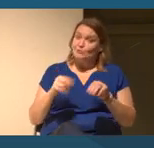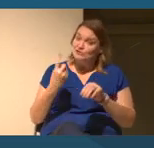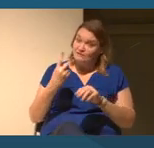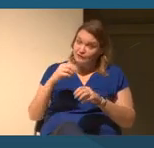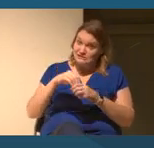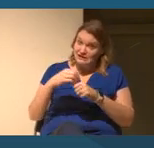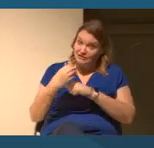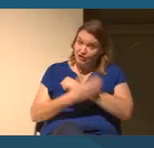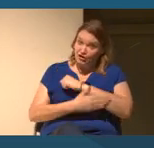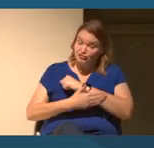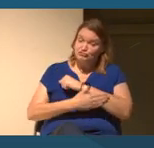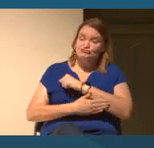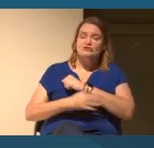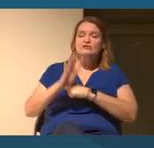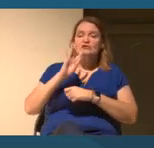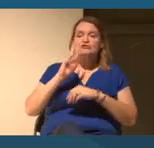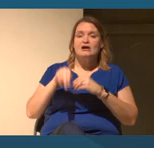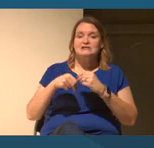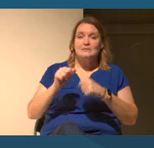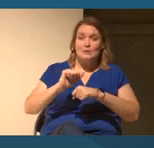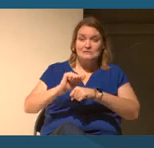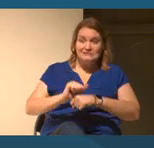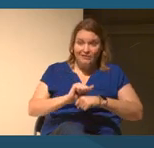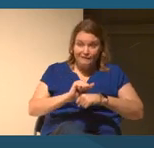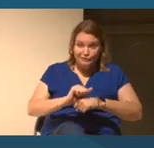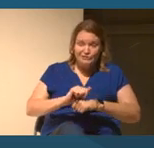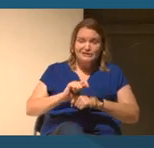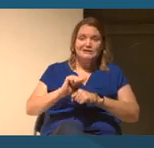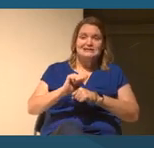the slave trade, slavery in the US etc.